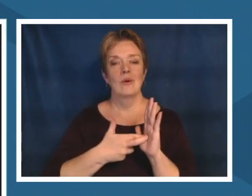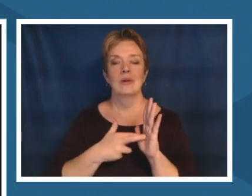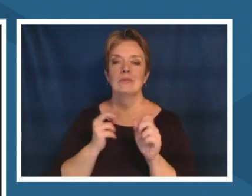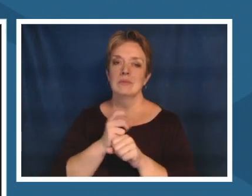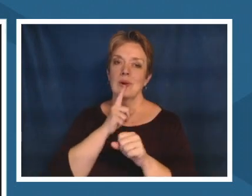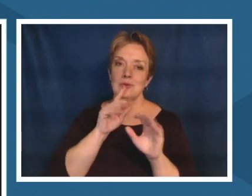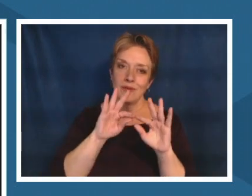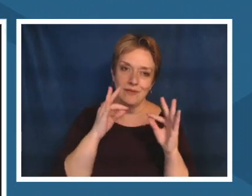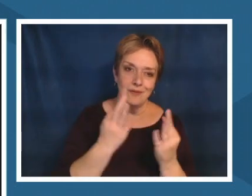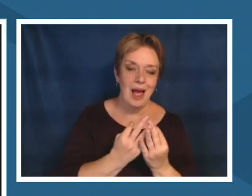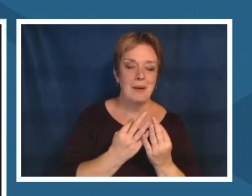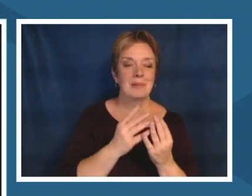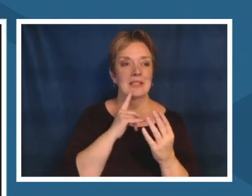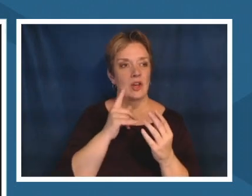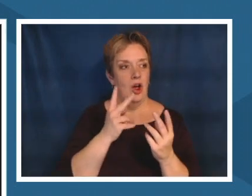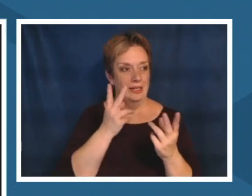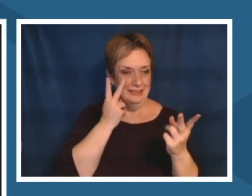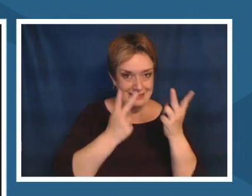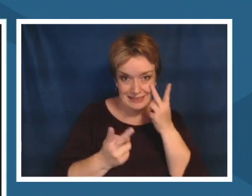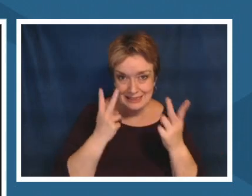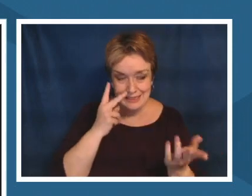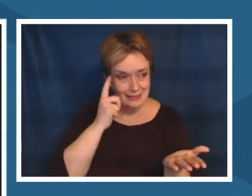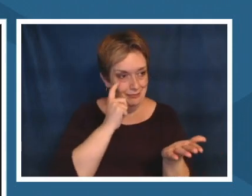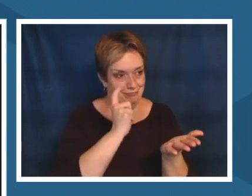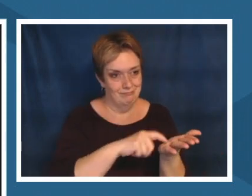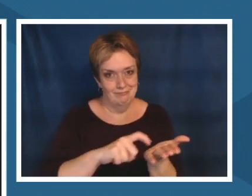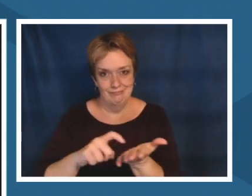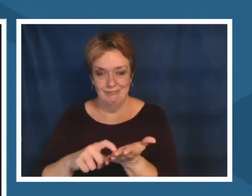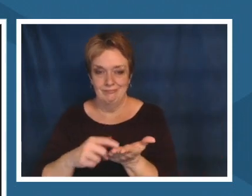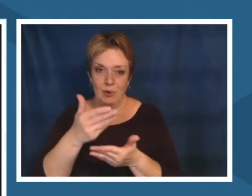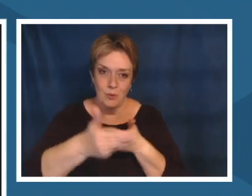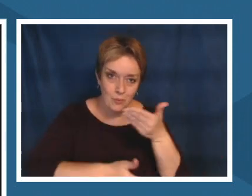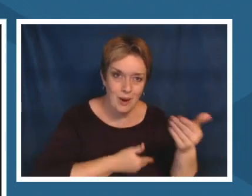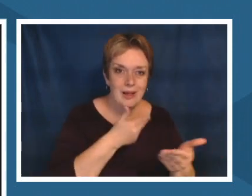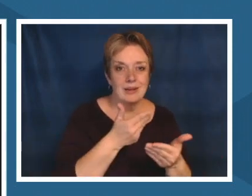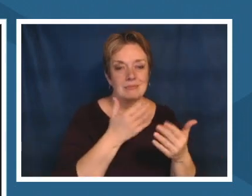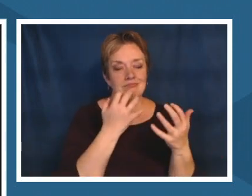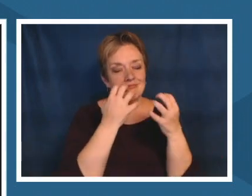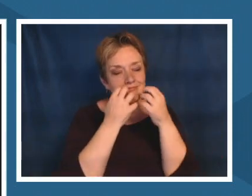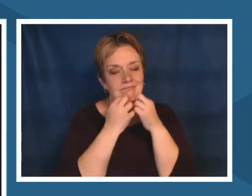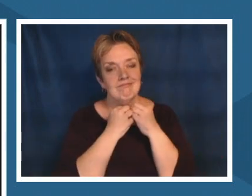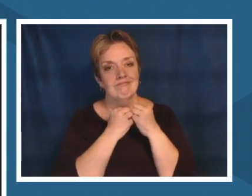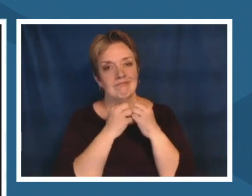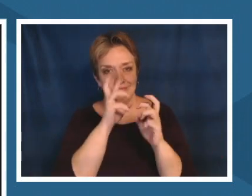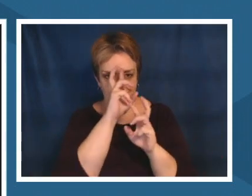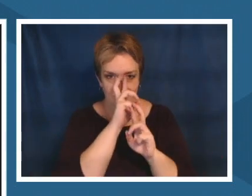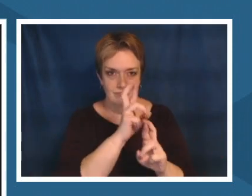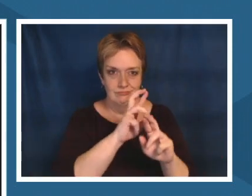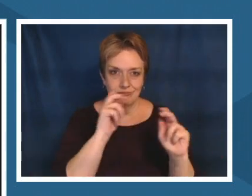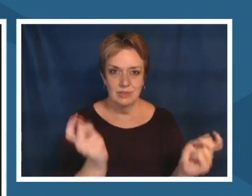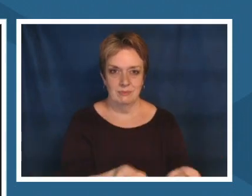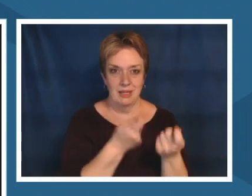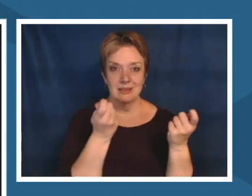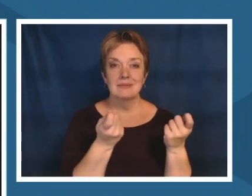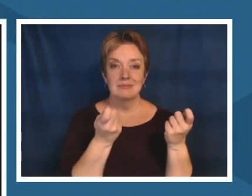welcome and that their strengths are